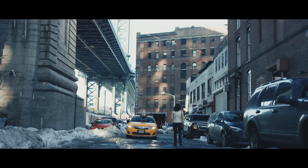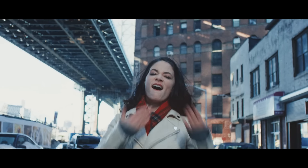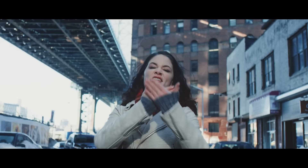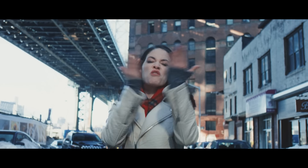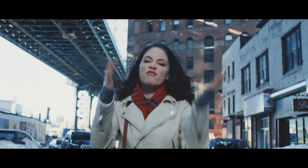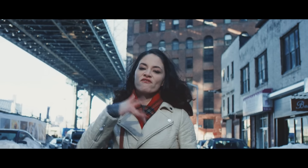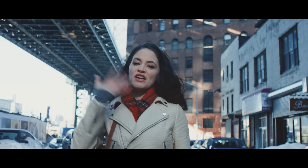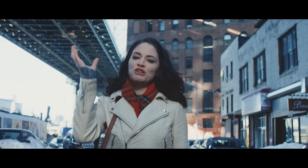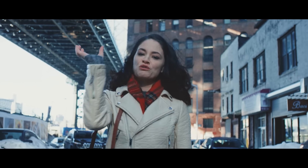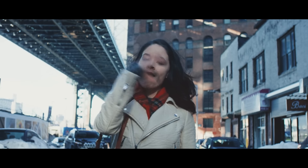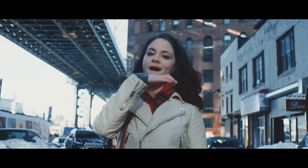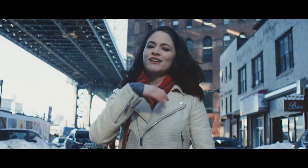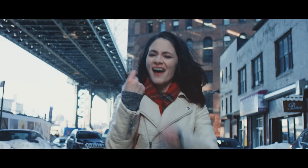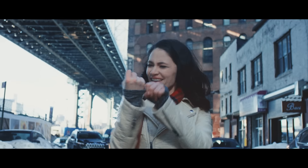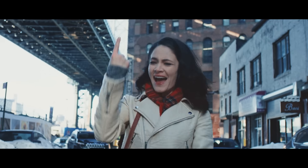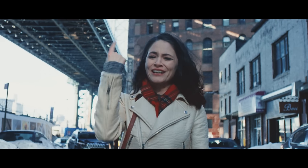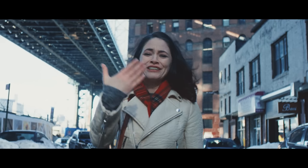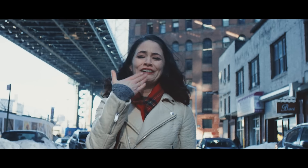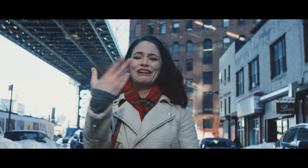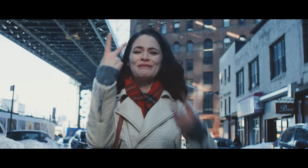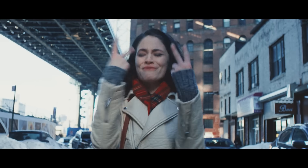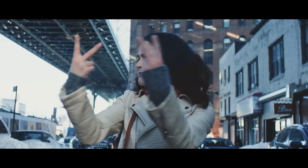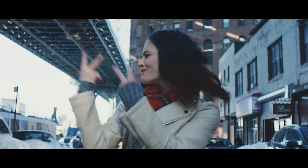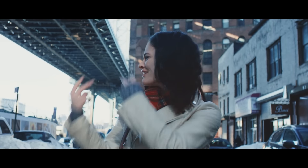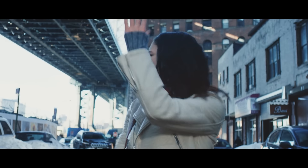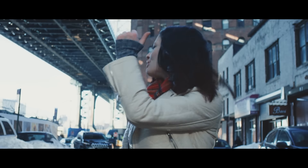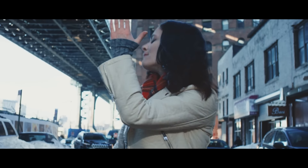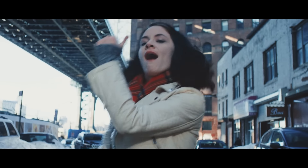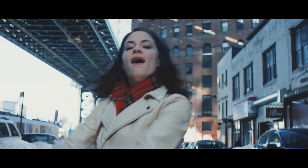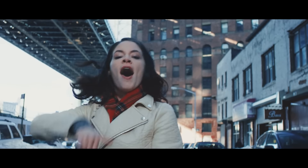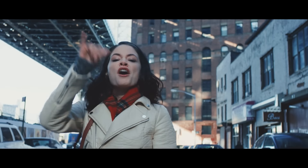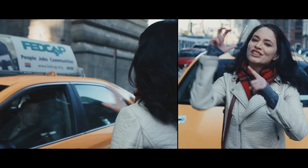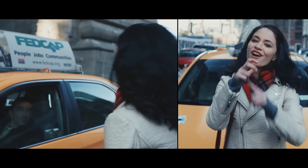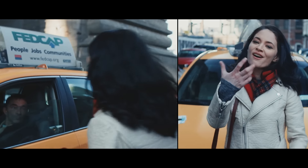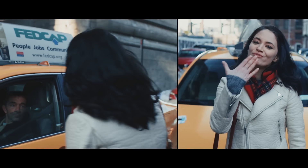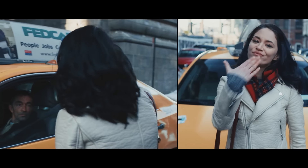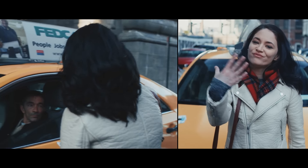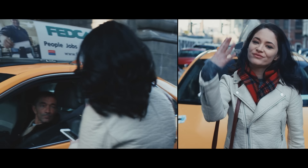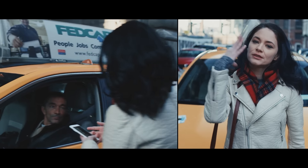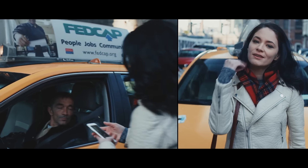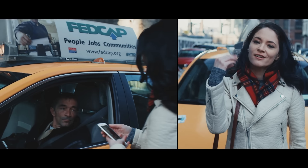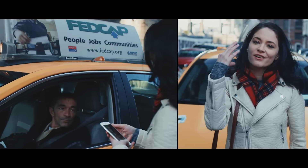MY HOME DON'T FEEL THE SAME LAST YEAR FLEW BY, GOODBYE TO THE GOOD VIBES WHAT WE THOUGHT WERE THE BEST TIMES